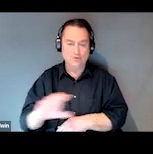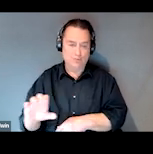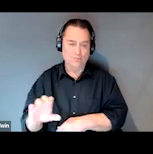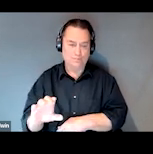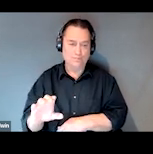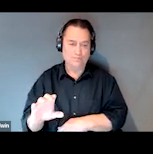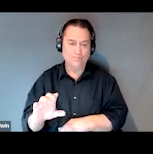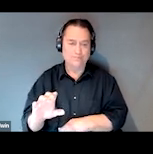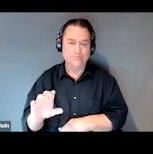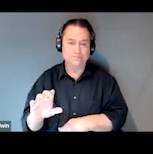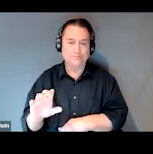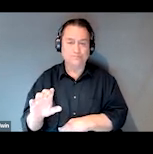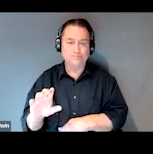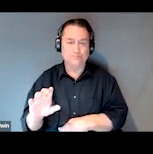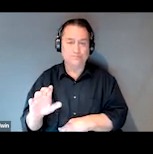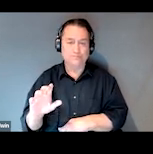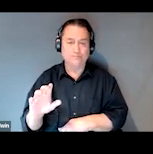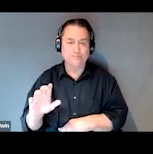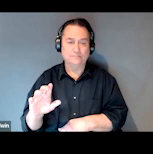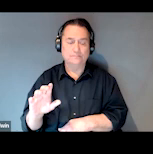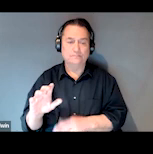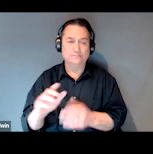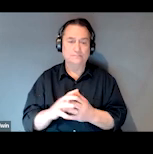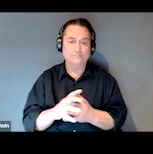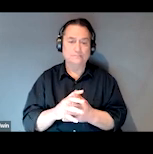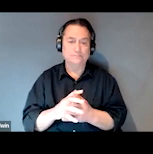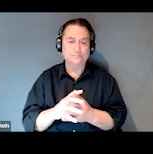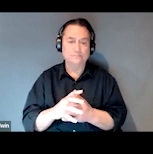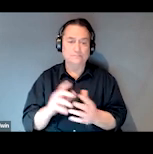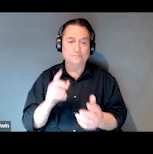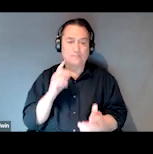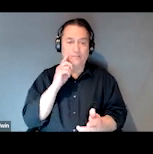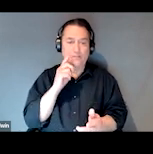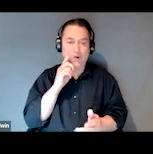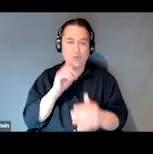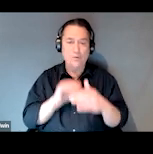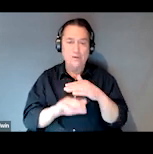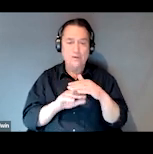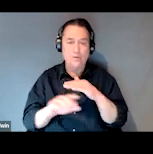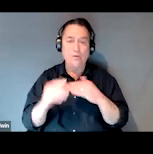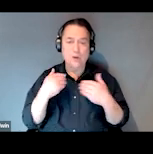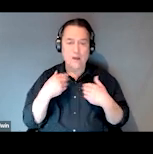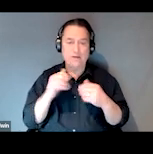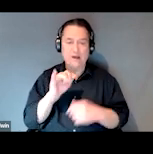and we'll address all of those questions at the end. For accessibility, we have ASL interpretation